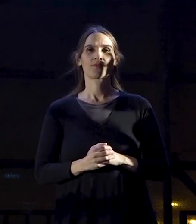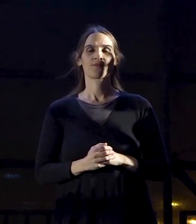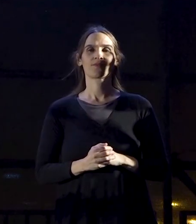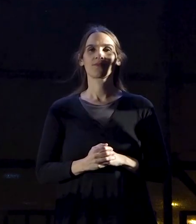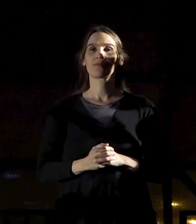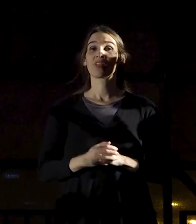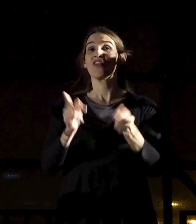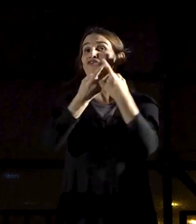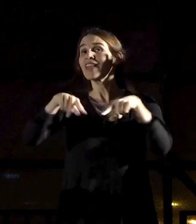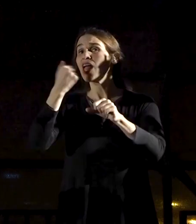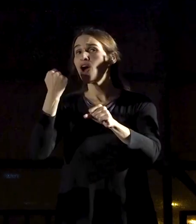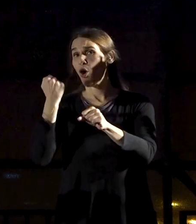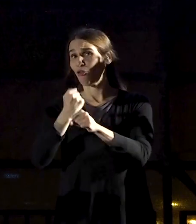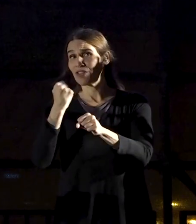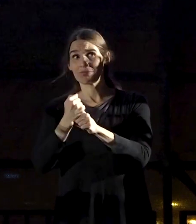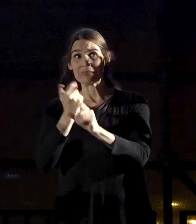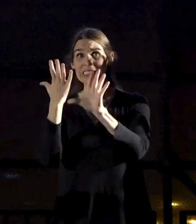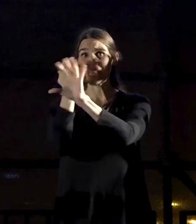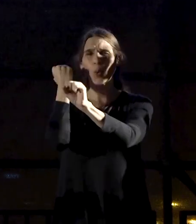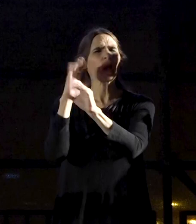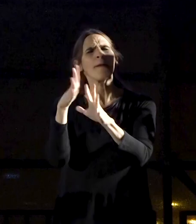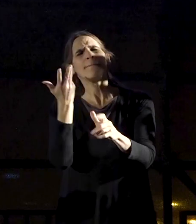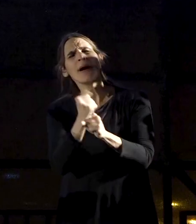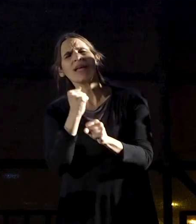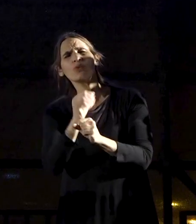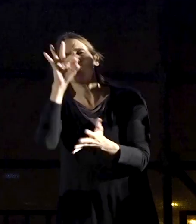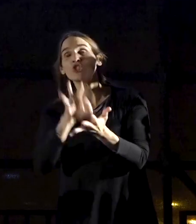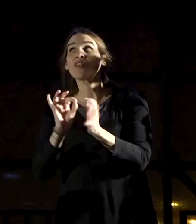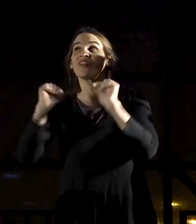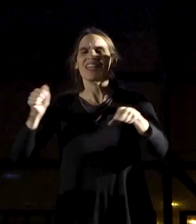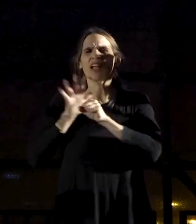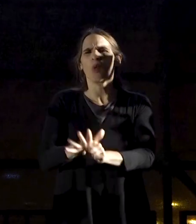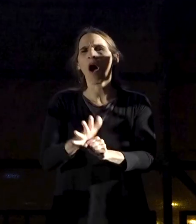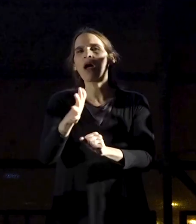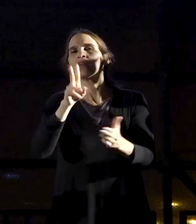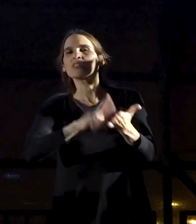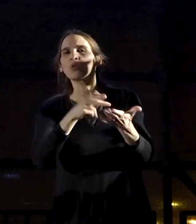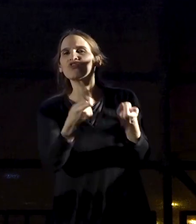The workers' committees and the Histadrut [General Organization of Workers in Israel] what will you do when the dictatorship takes away your right to strike?